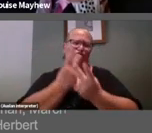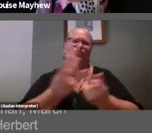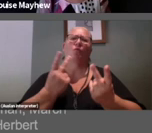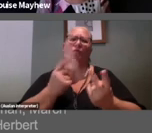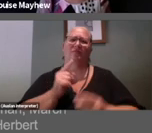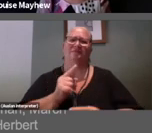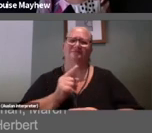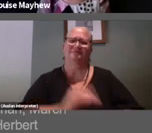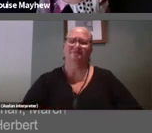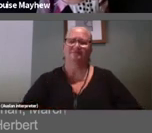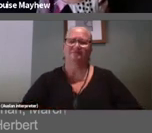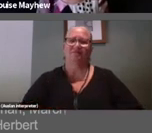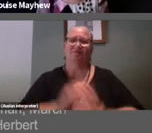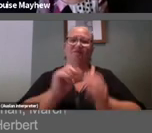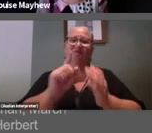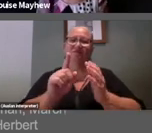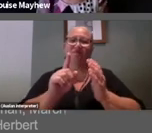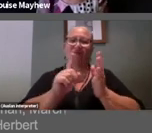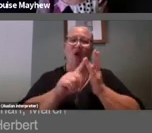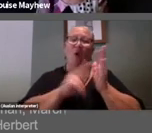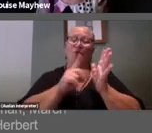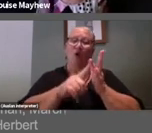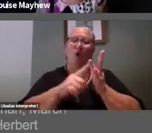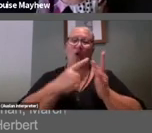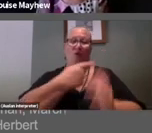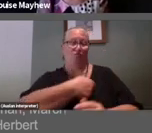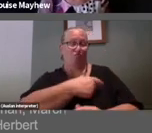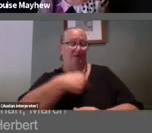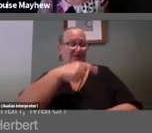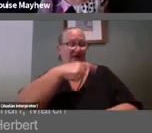So Ono promises us that the word ‘yes’ is written